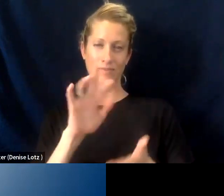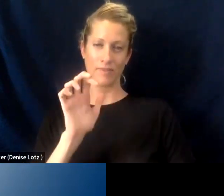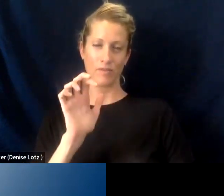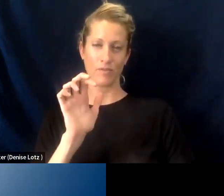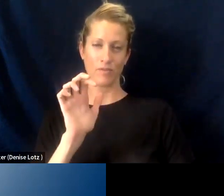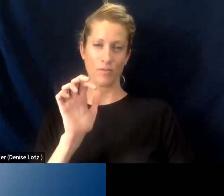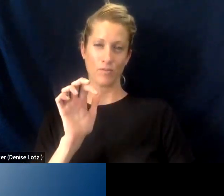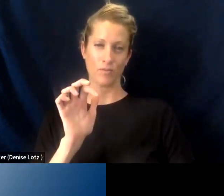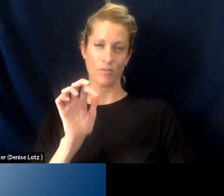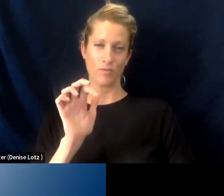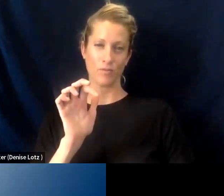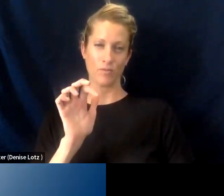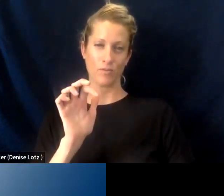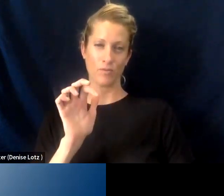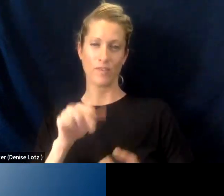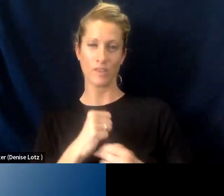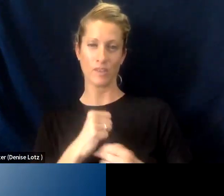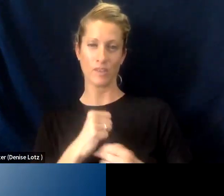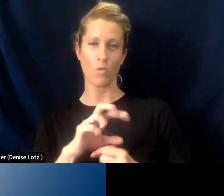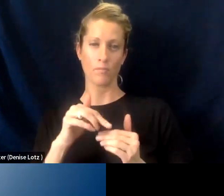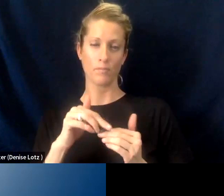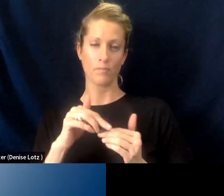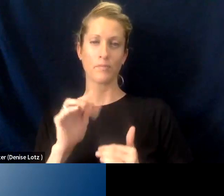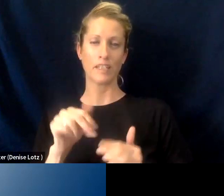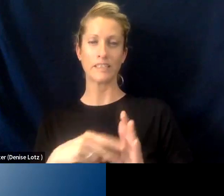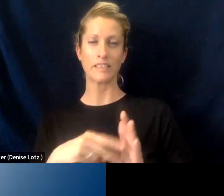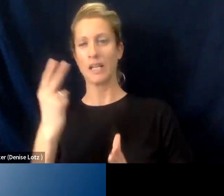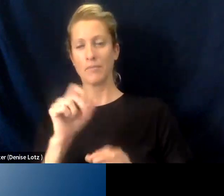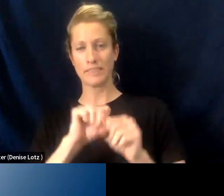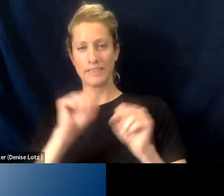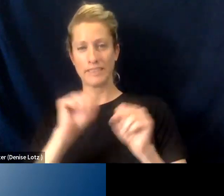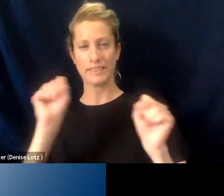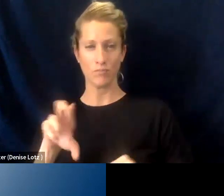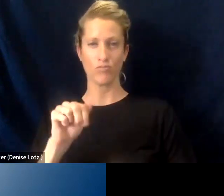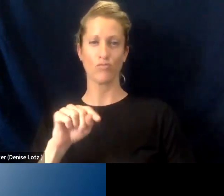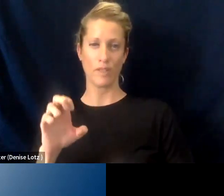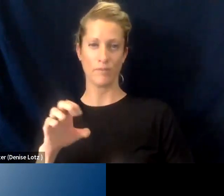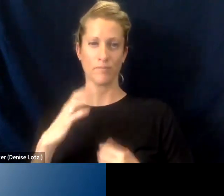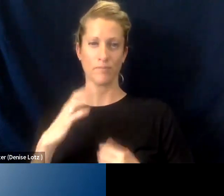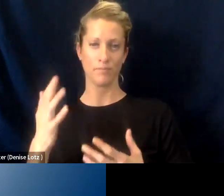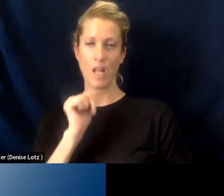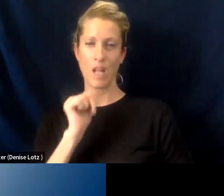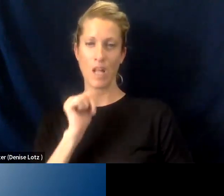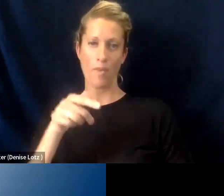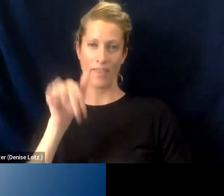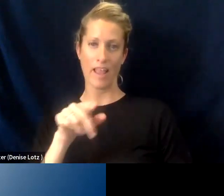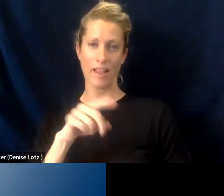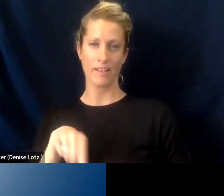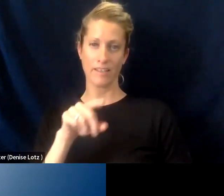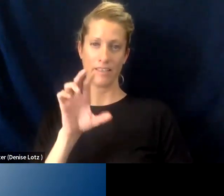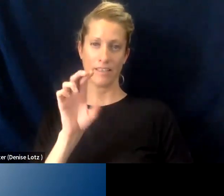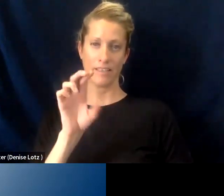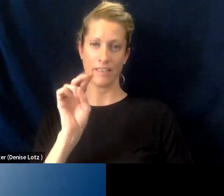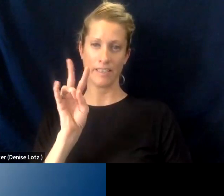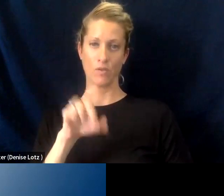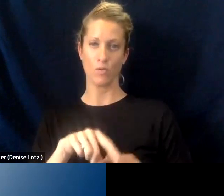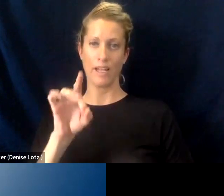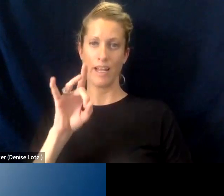and older, double the community college system rate and not only that, they are 70, 80 indigenous